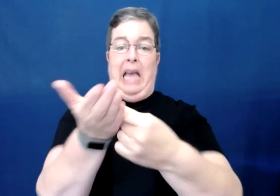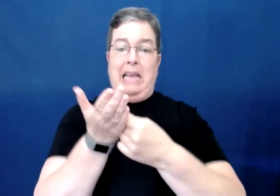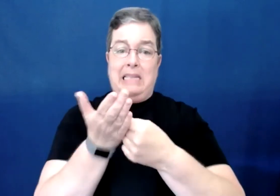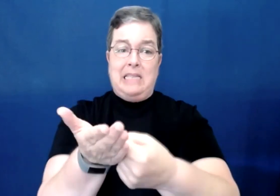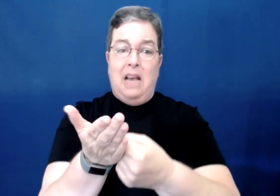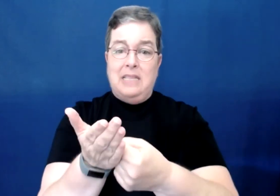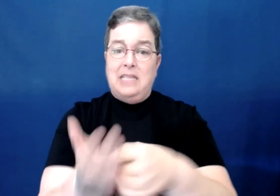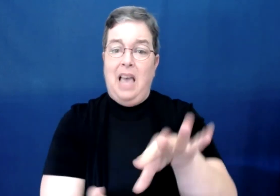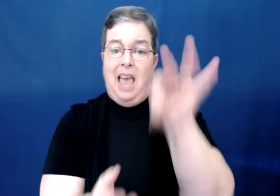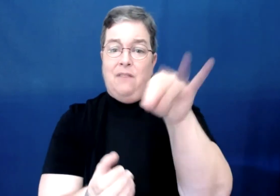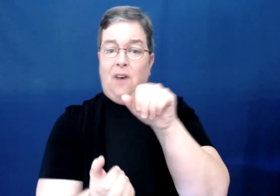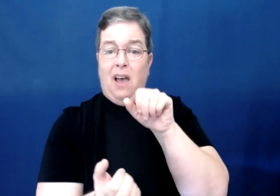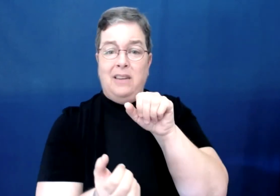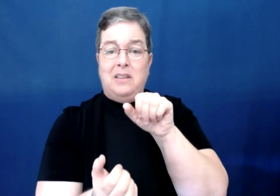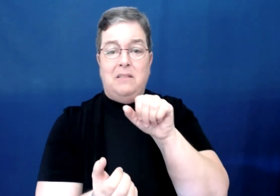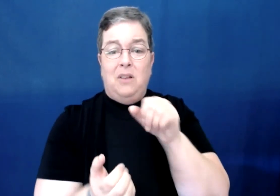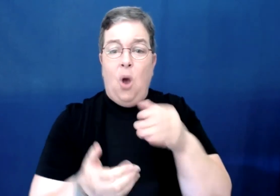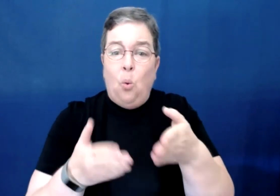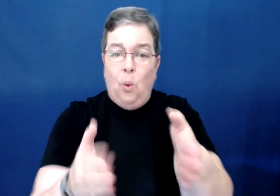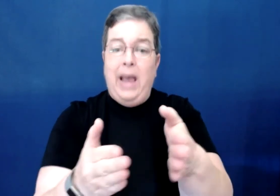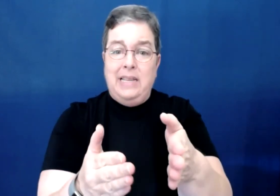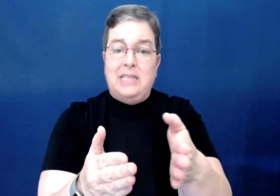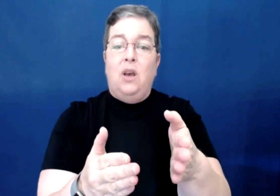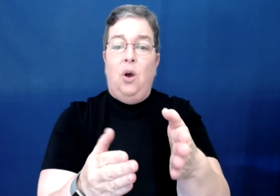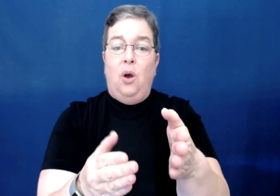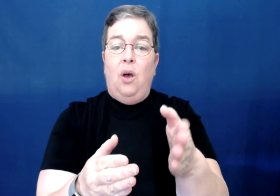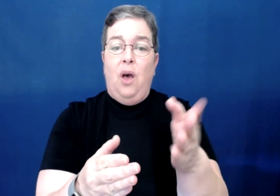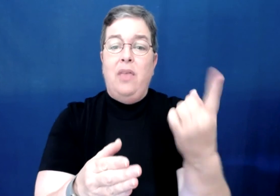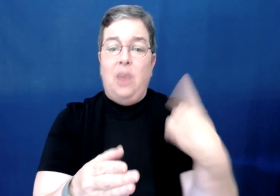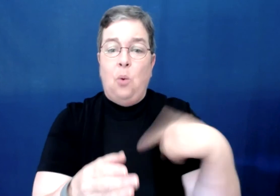and discuss and find ways that we